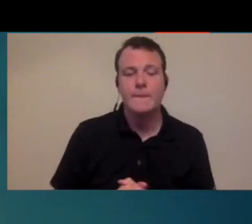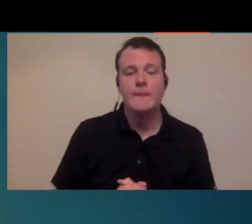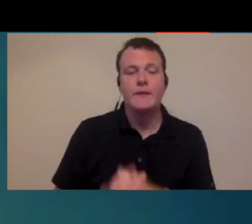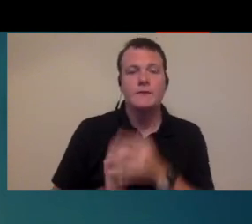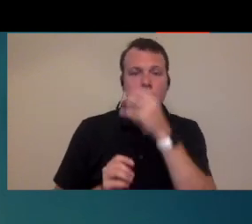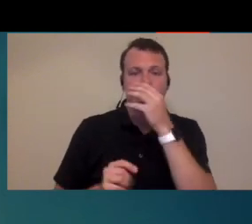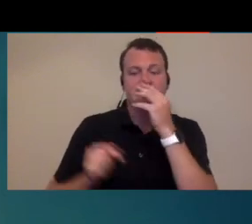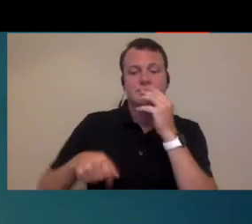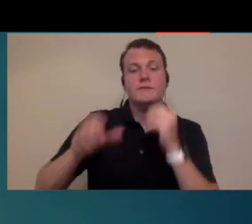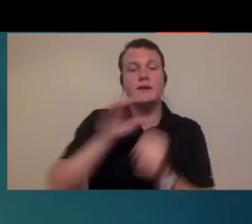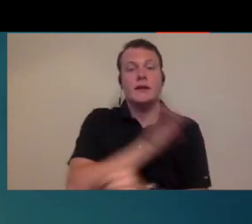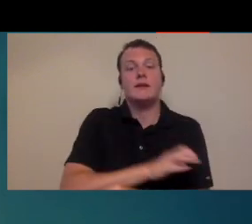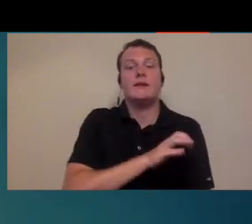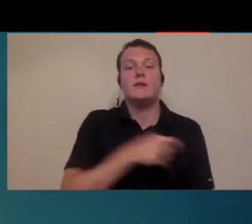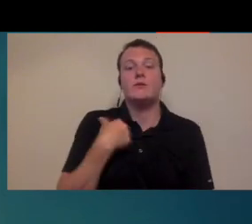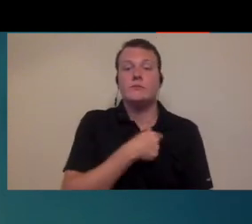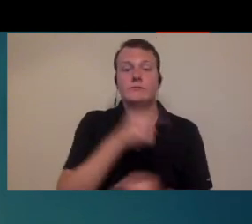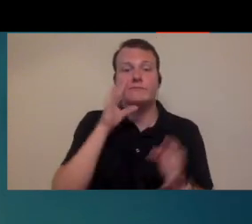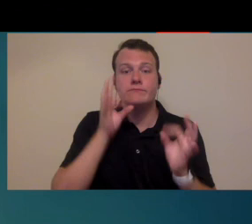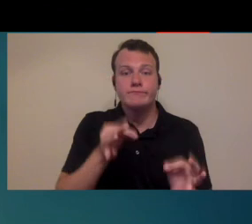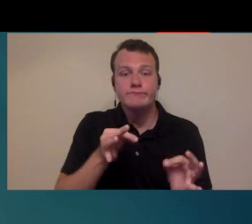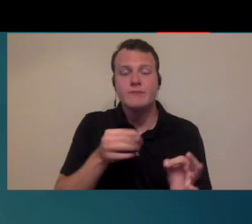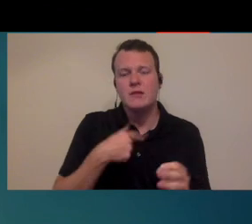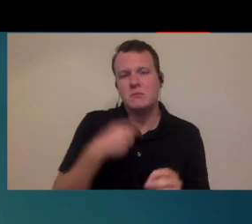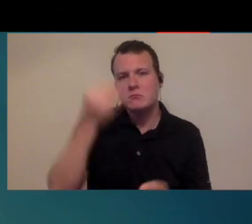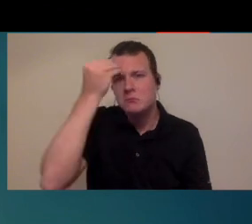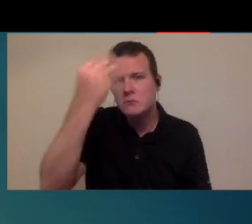what we decided at the clinic and I'm just gonna give you just a brief